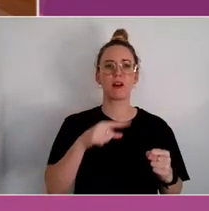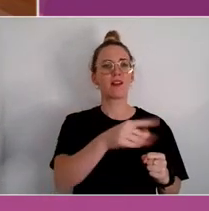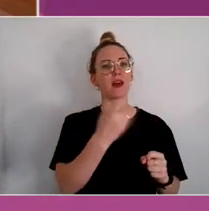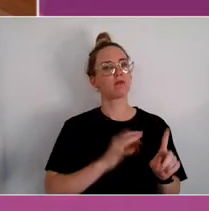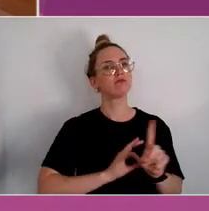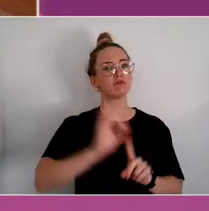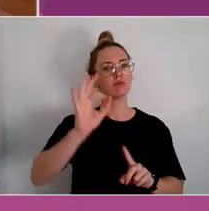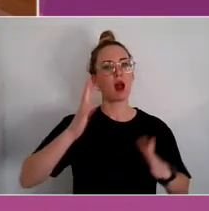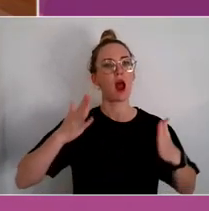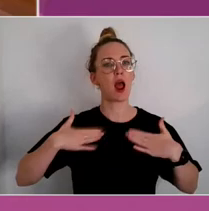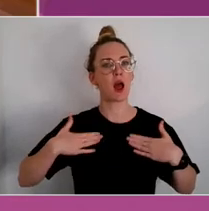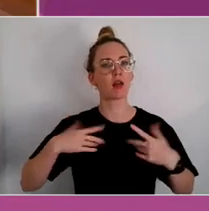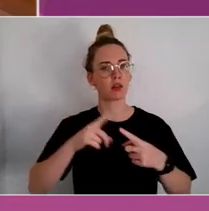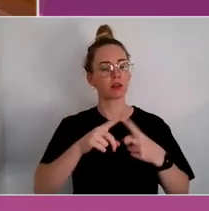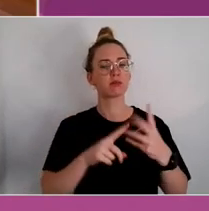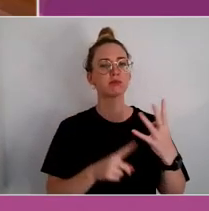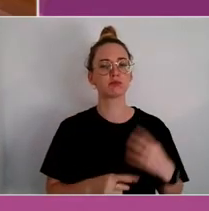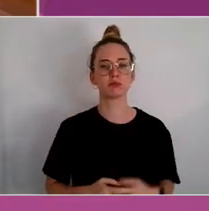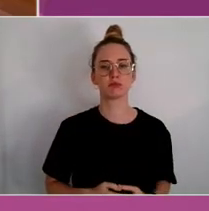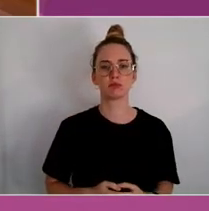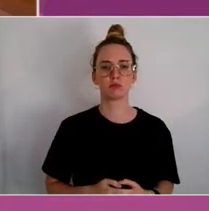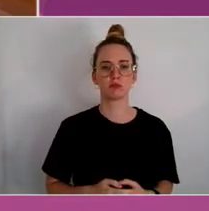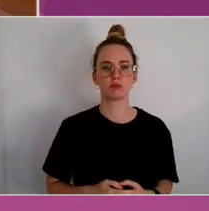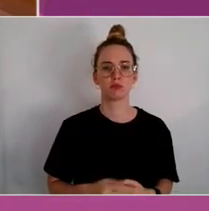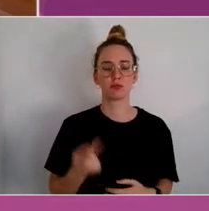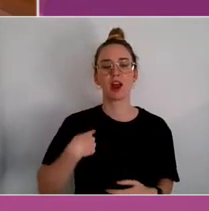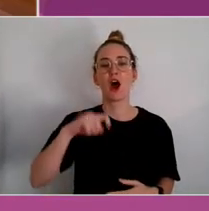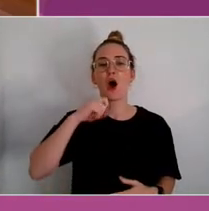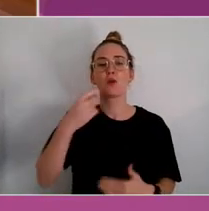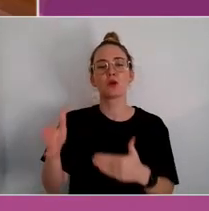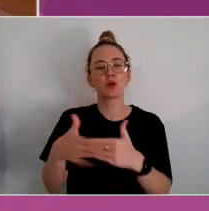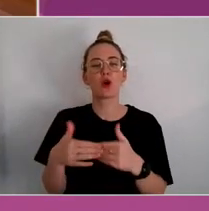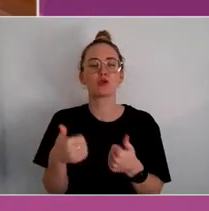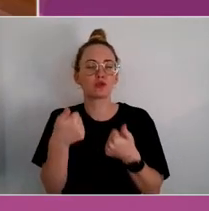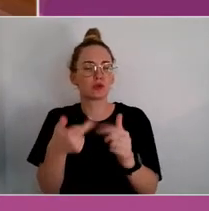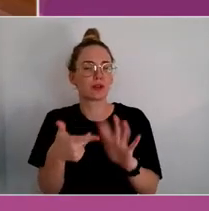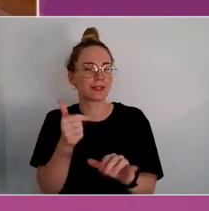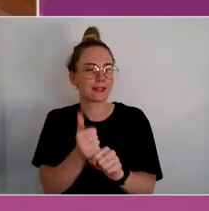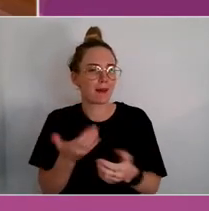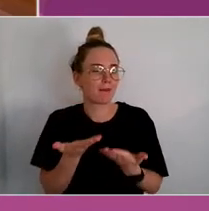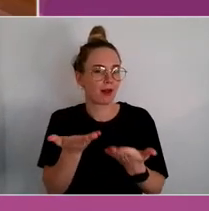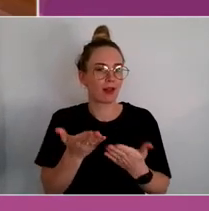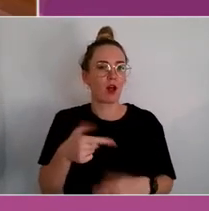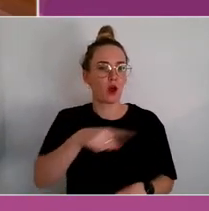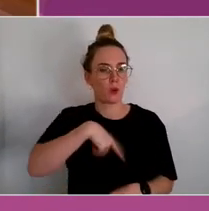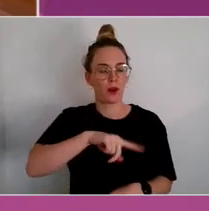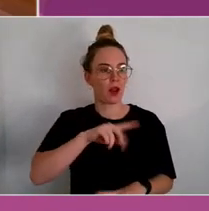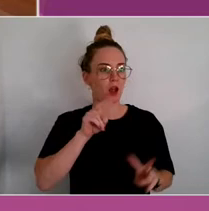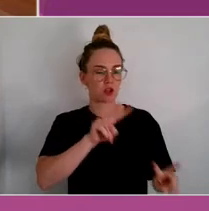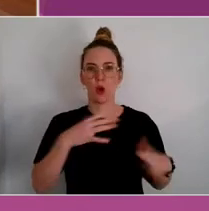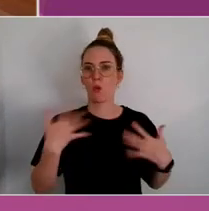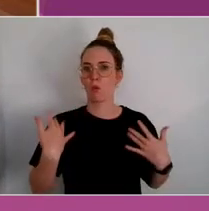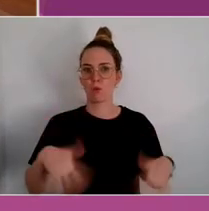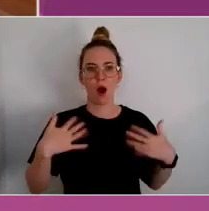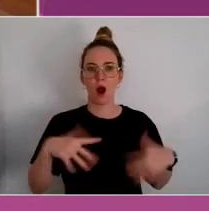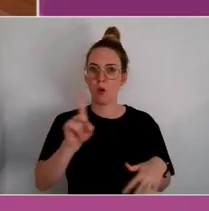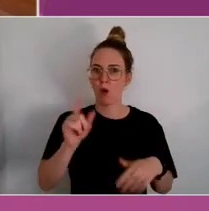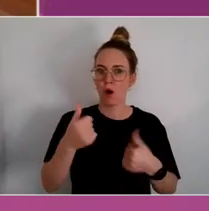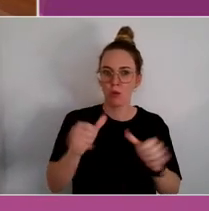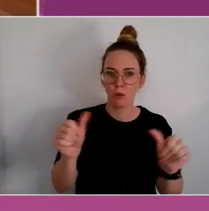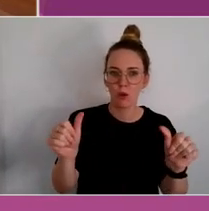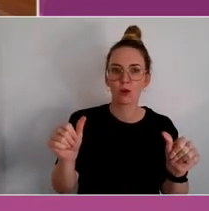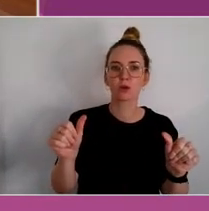And I will end on a beautiful example we highlighted of what works, and it is underpinned by the